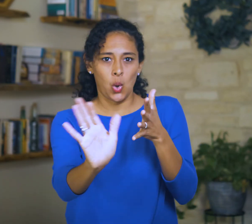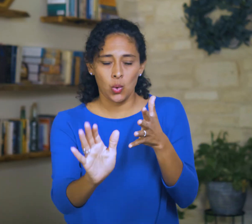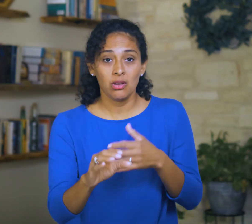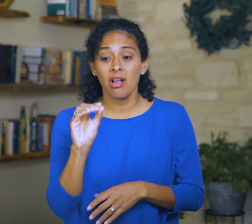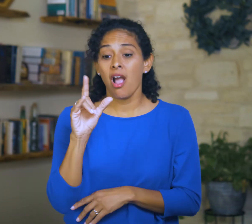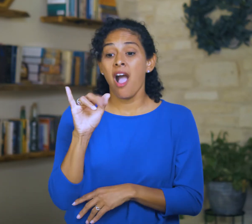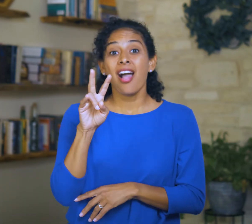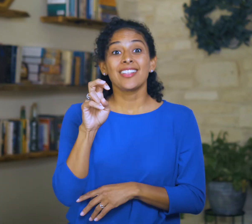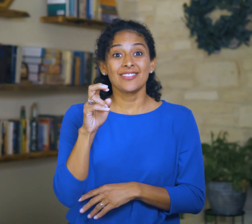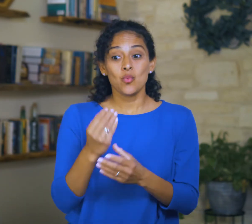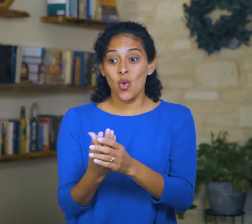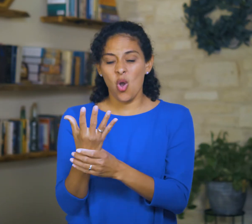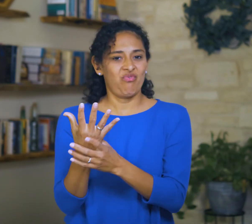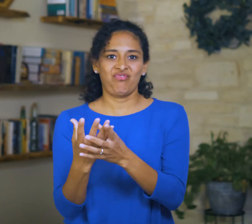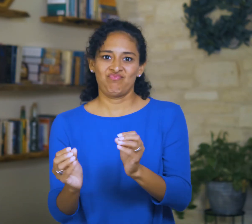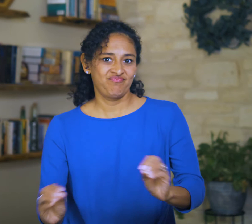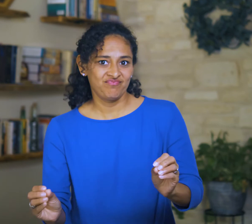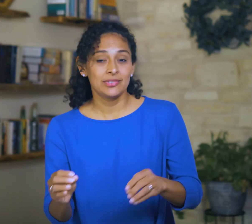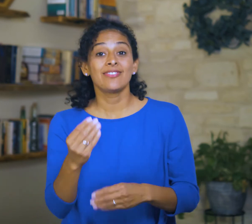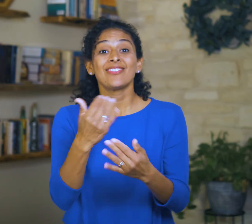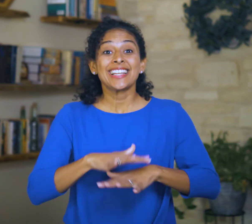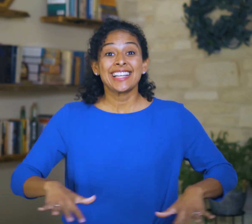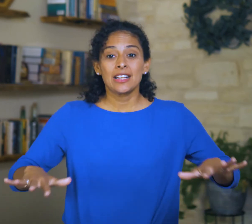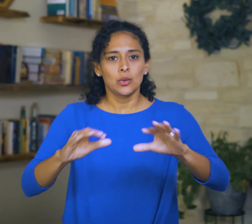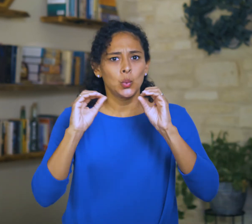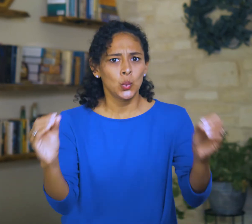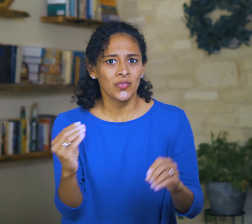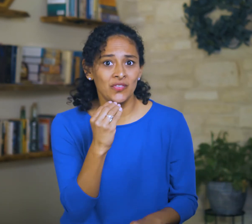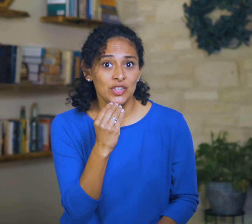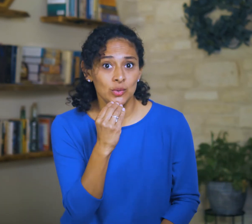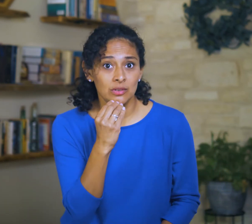the produce of the olive fail and the fields yield no food,